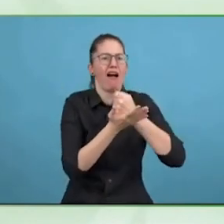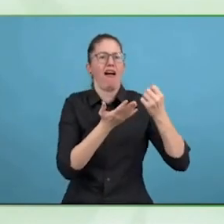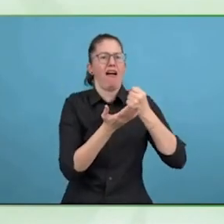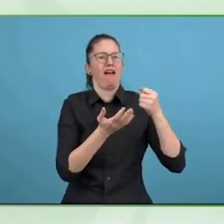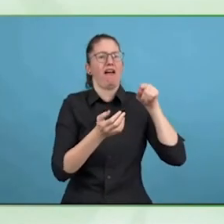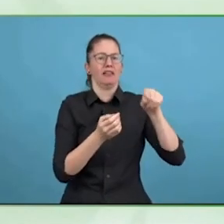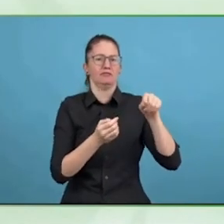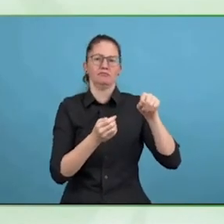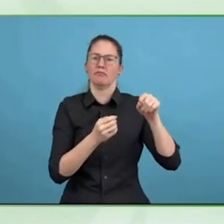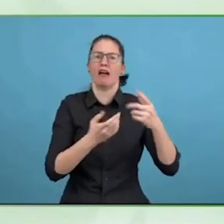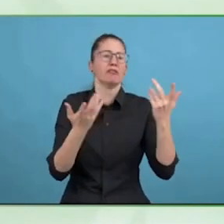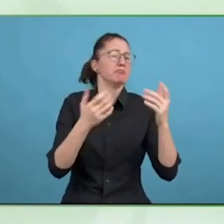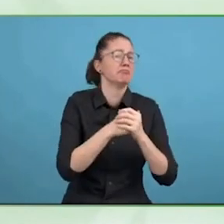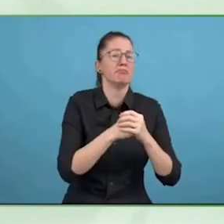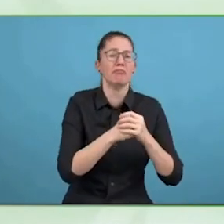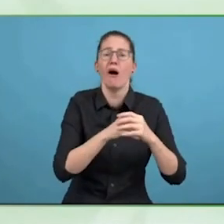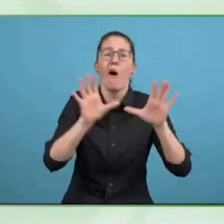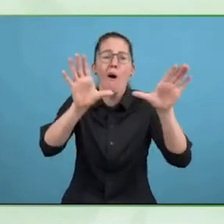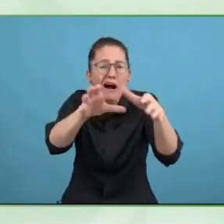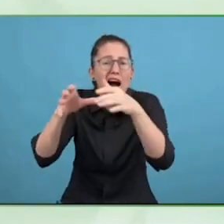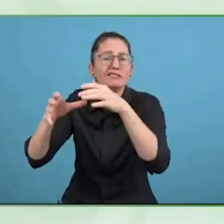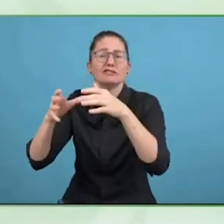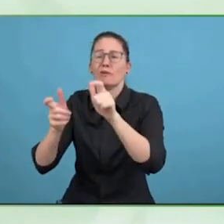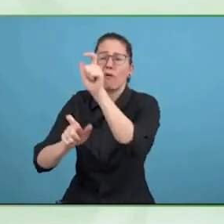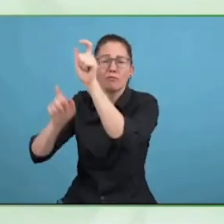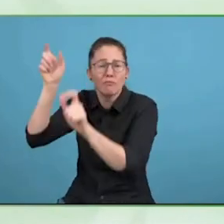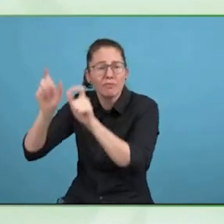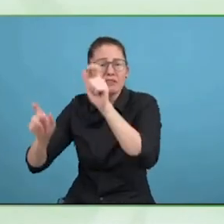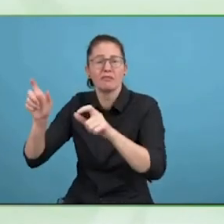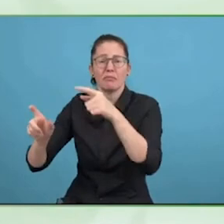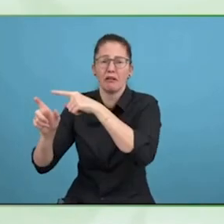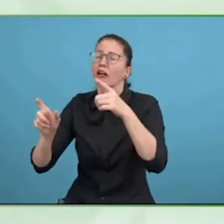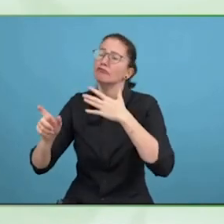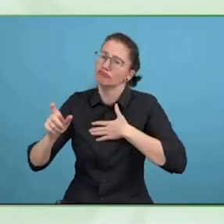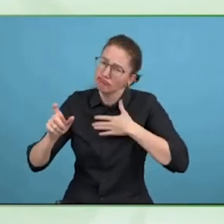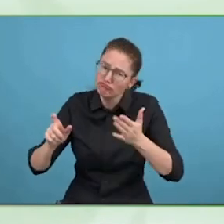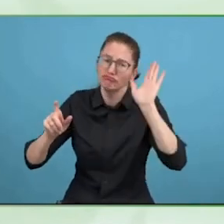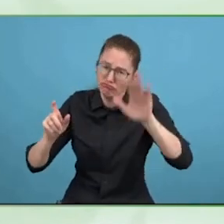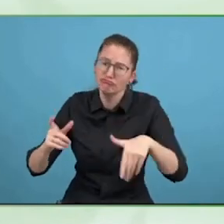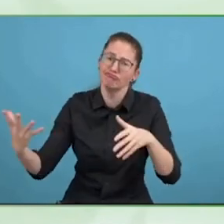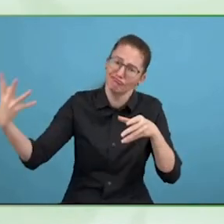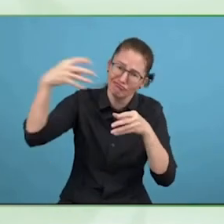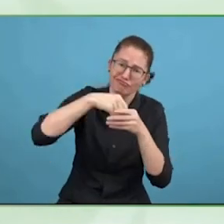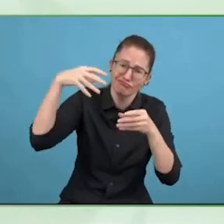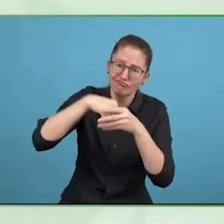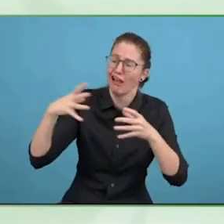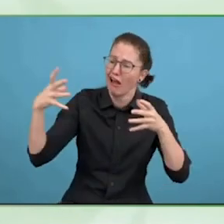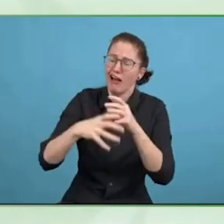For me, the data present in the report are totally unacceptable.